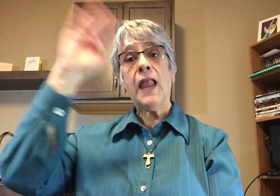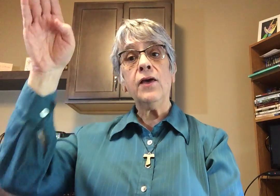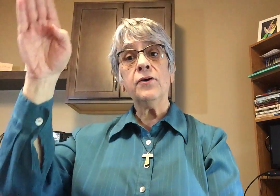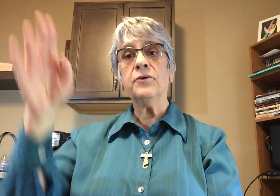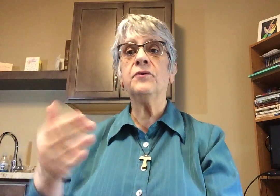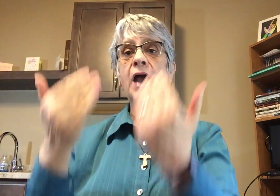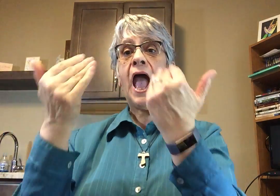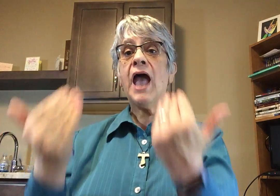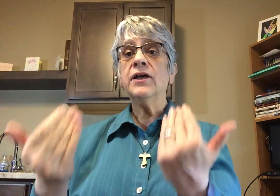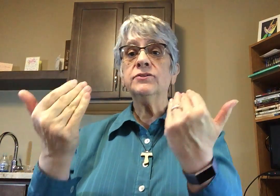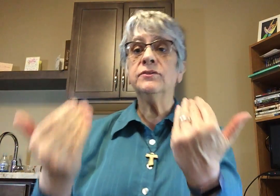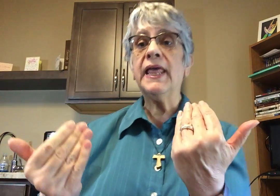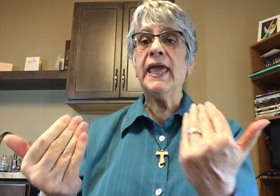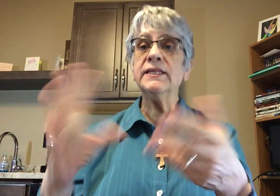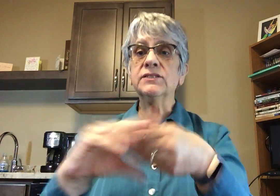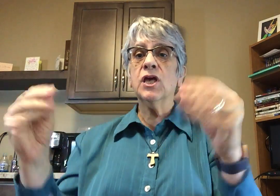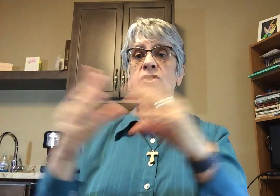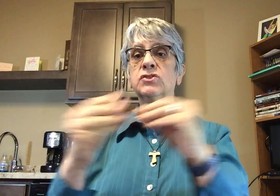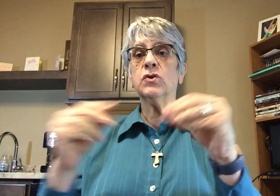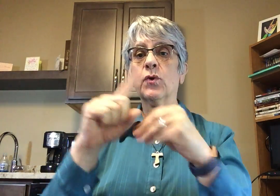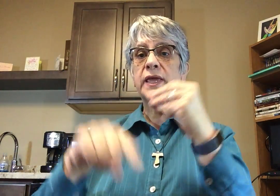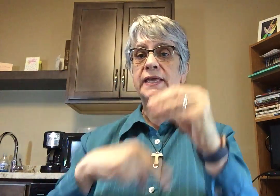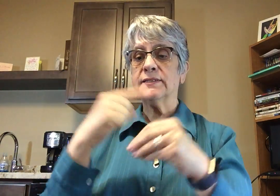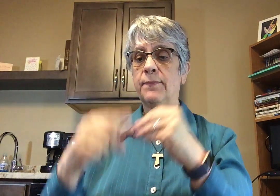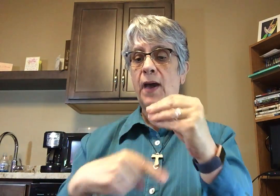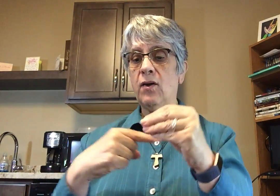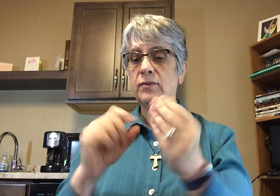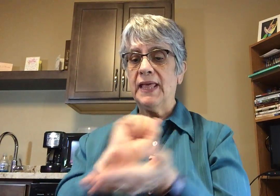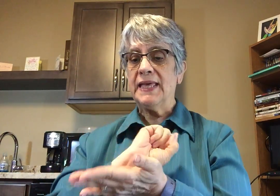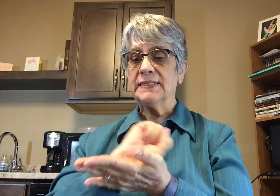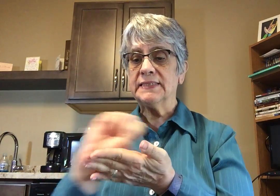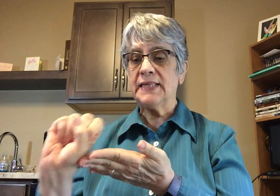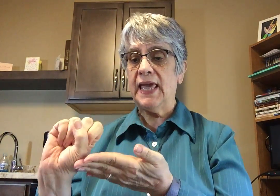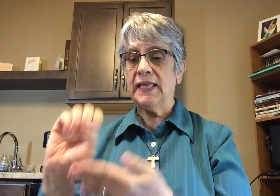Hello! [Sister Conchetta is speaking and signing] Today's story is about Saint